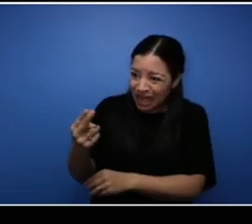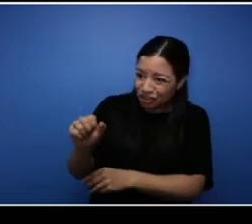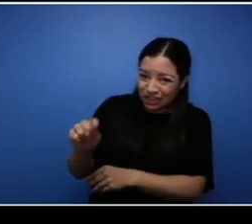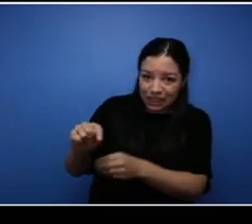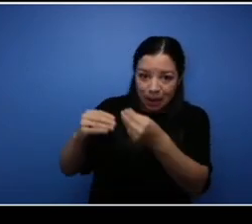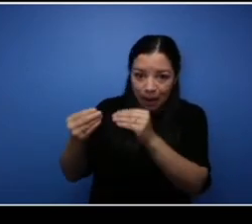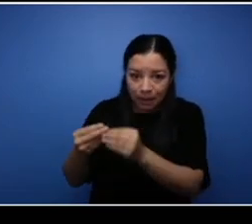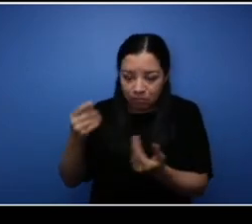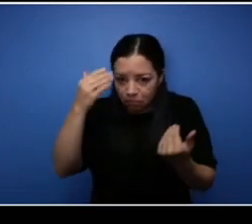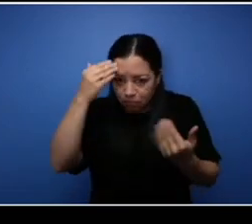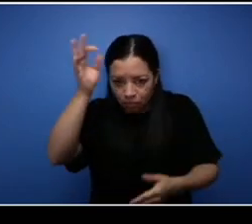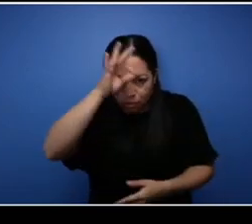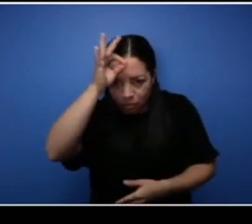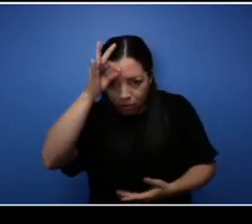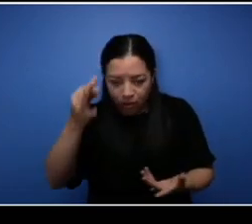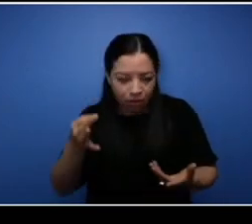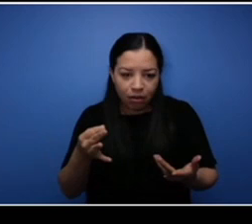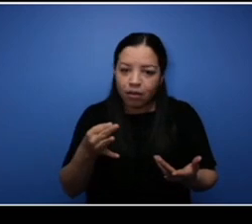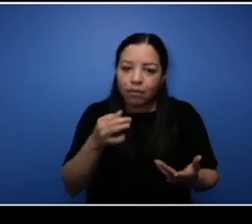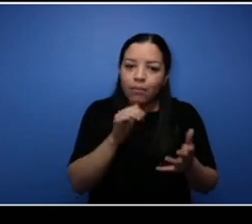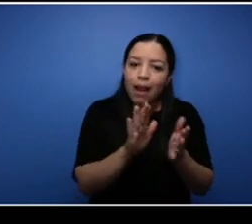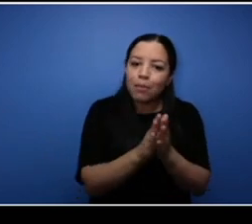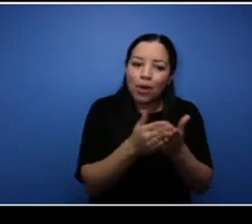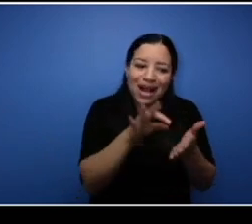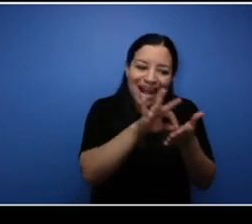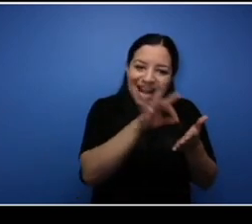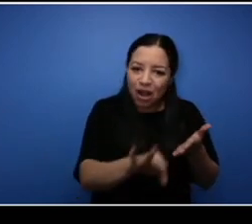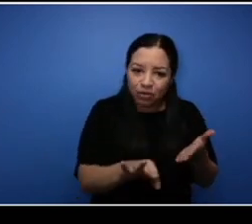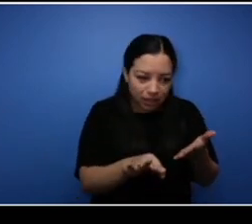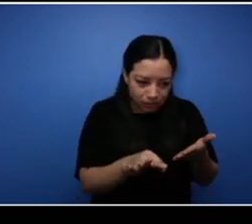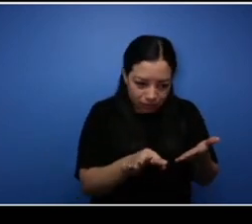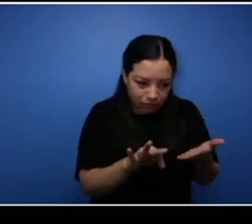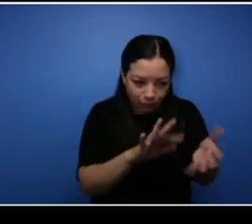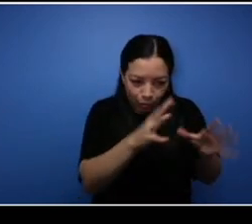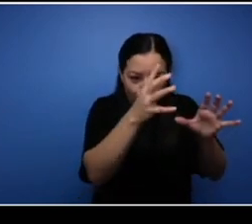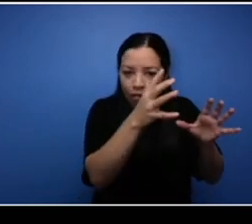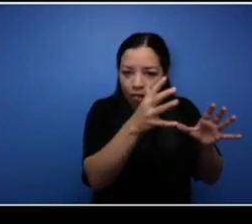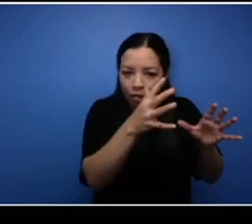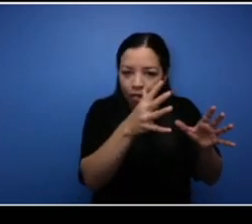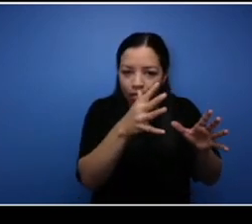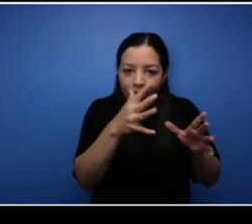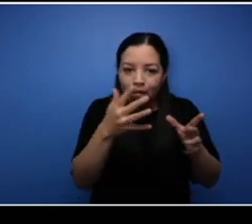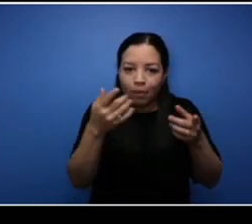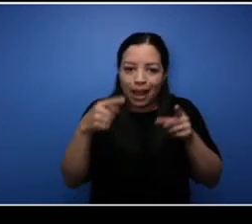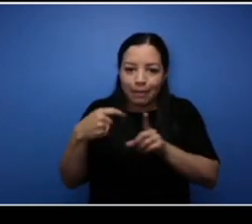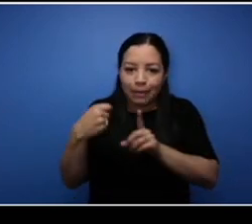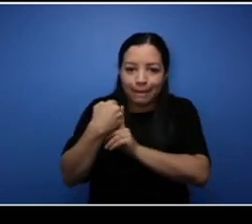and I wasn't doing proper bookkeeping and bang. I got an audit from CRA, a forensic